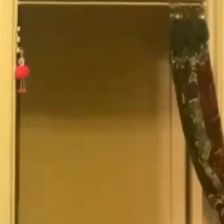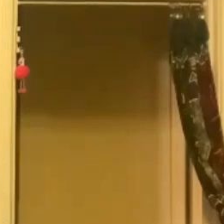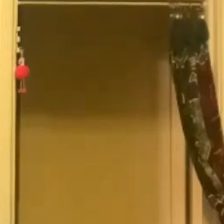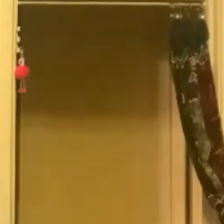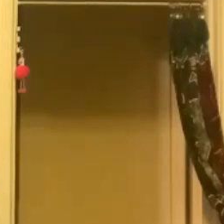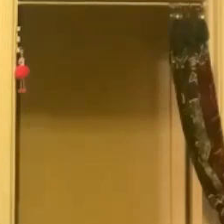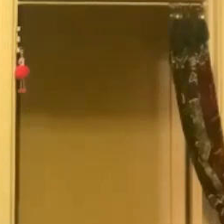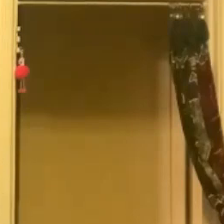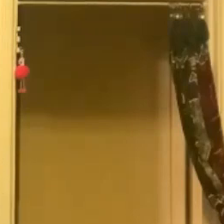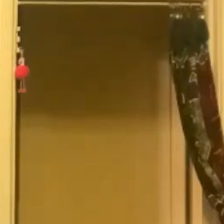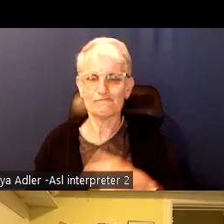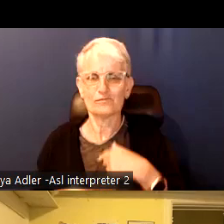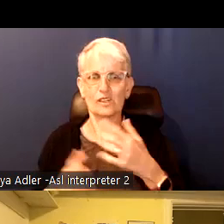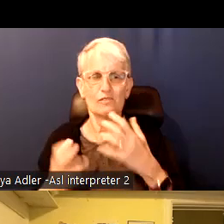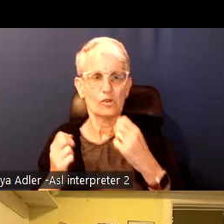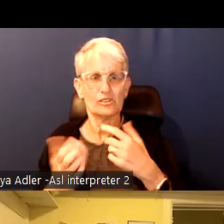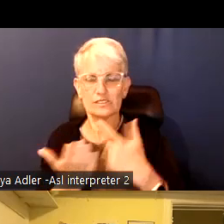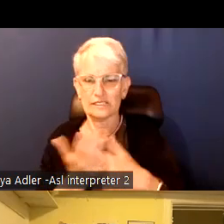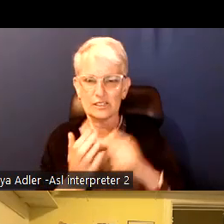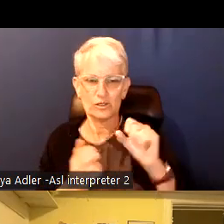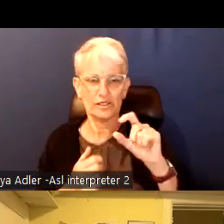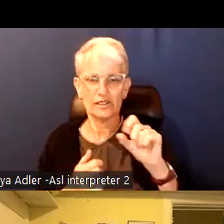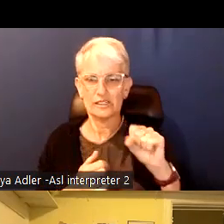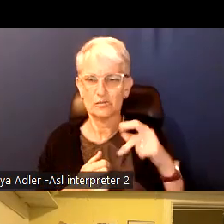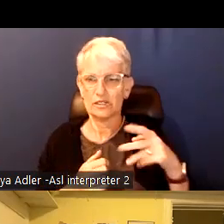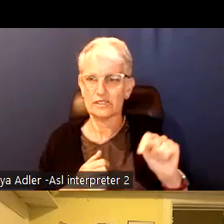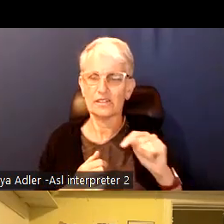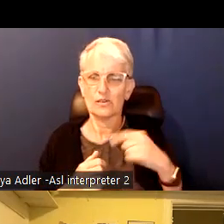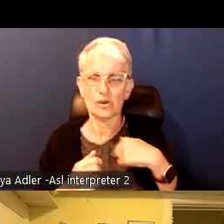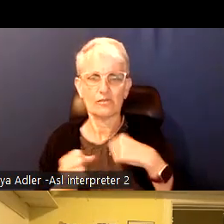If you want to engage with SPT almost questions let us know we have lots of resources.